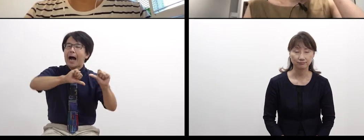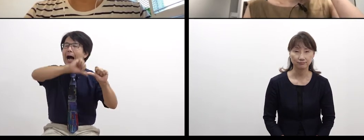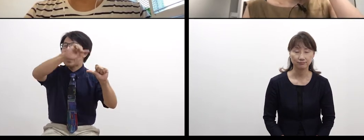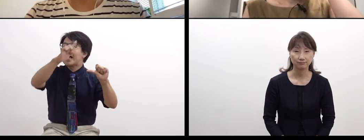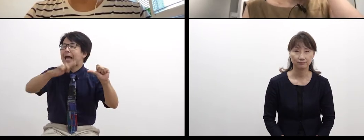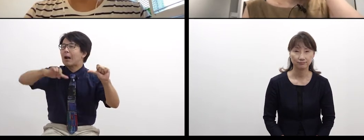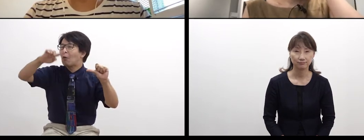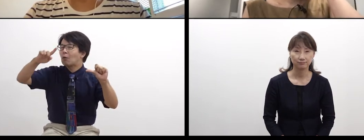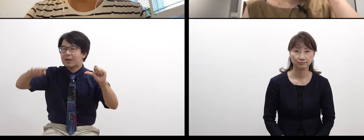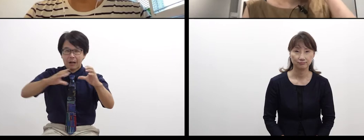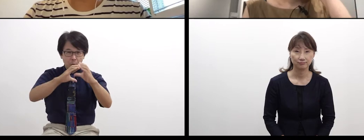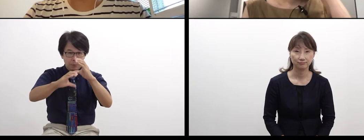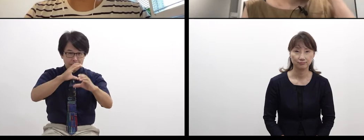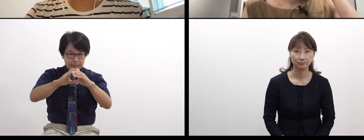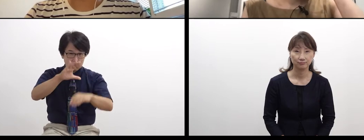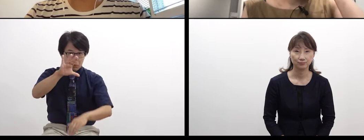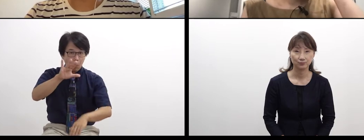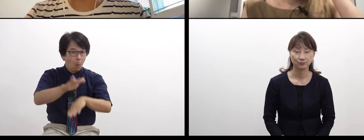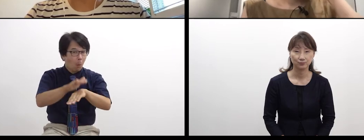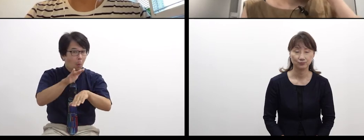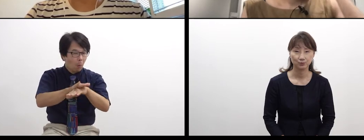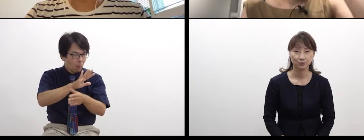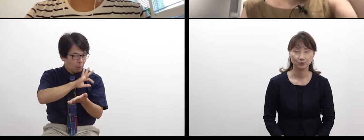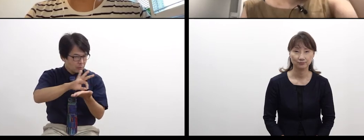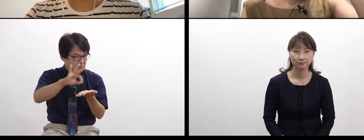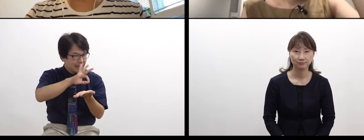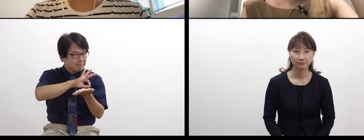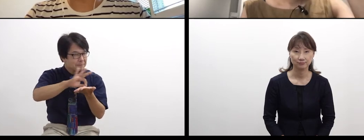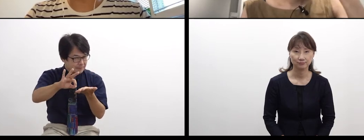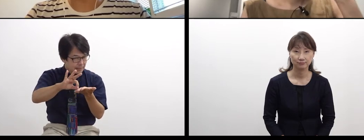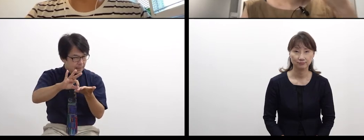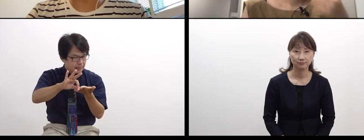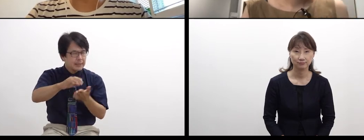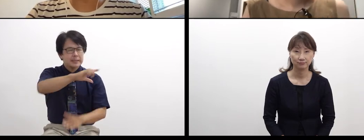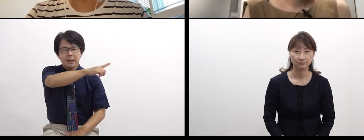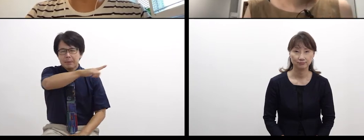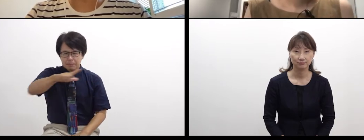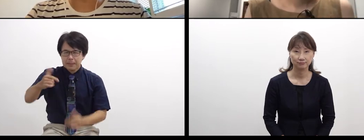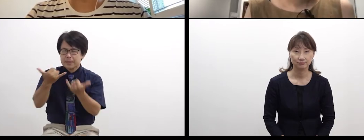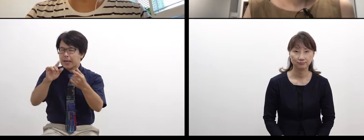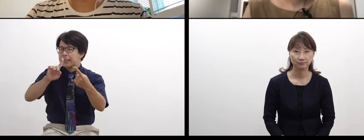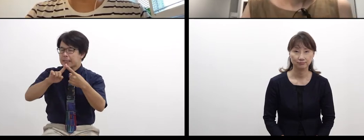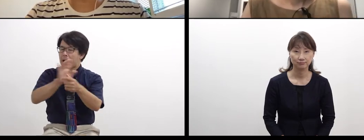such as letters and video letters,